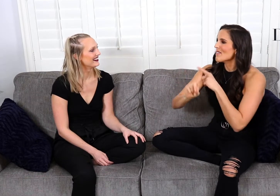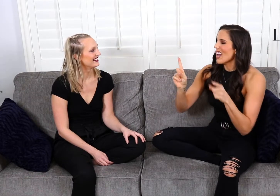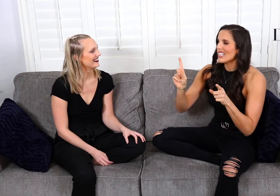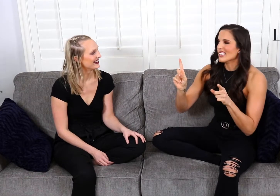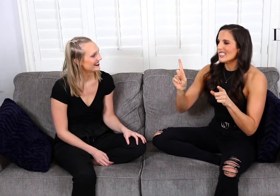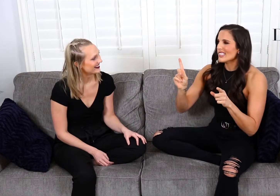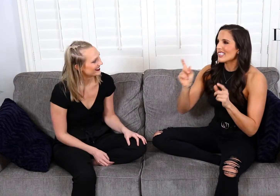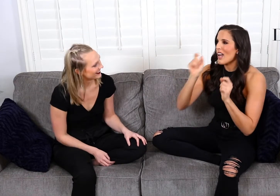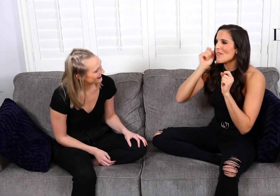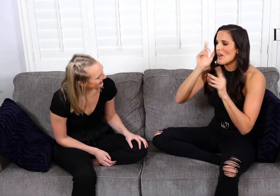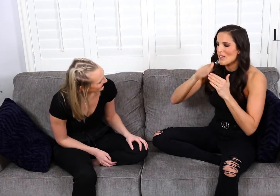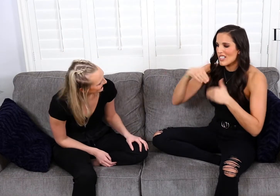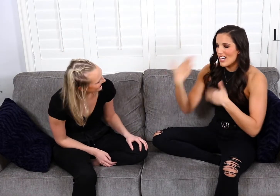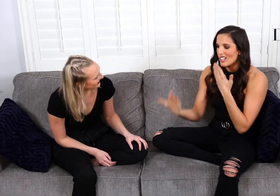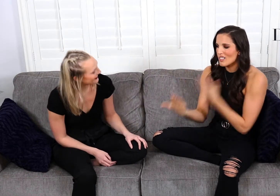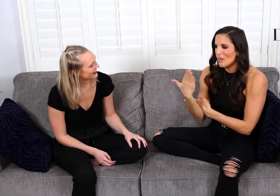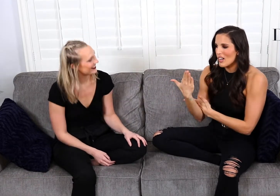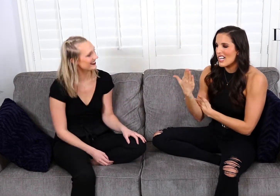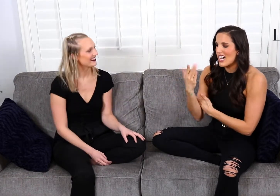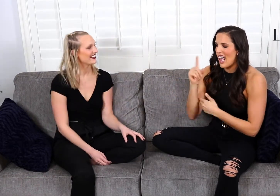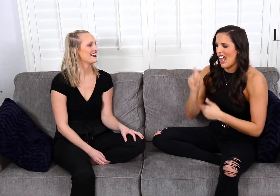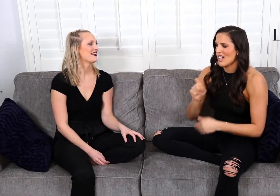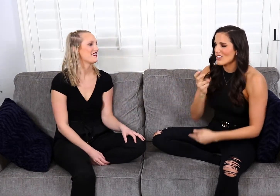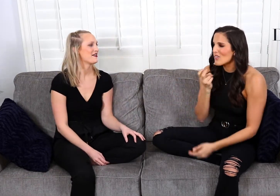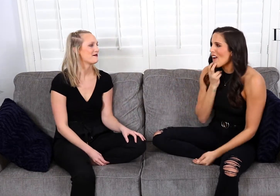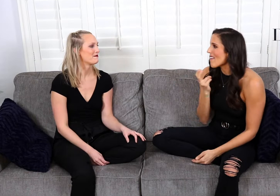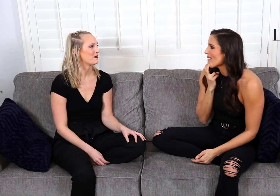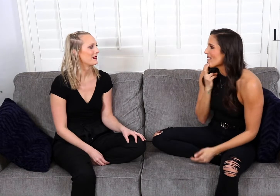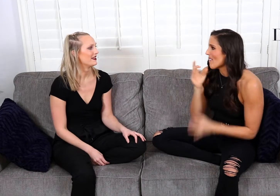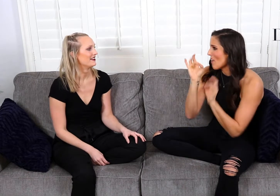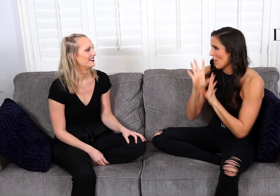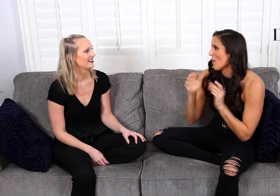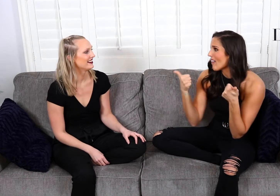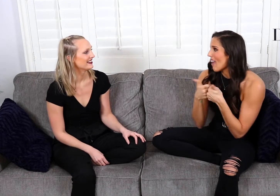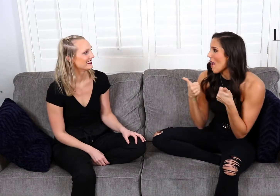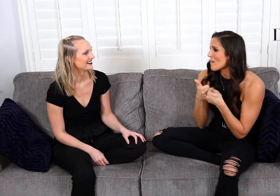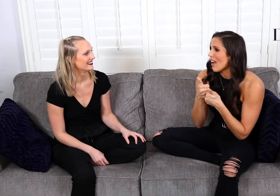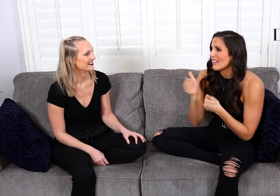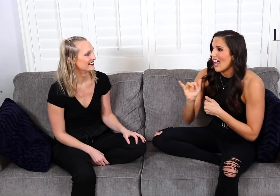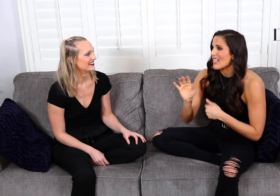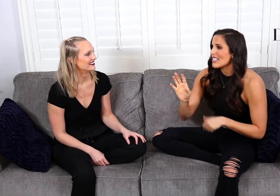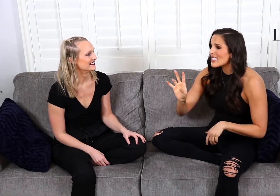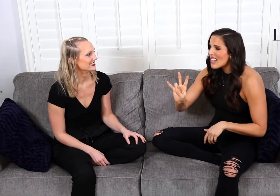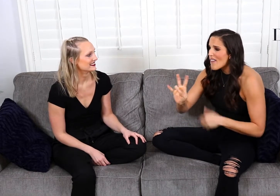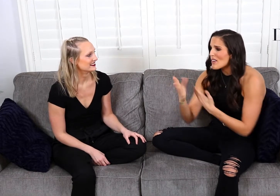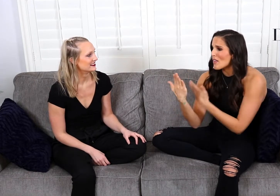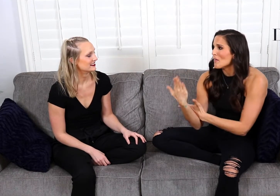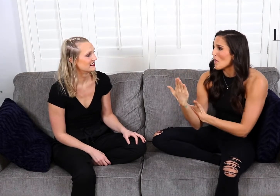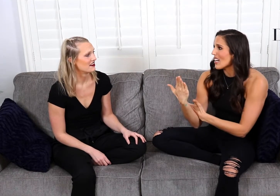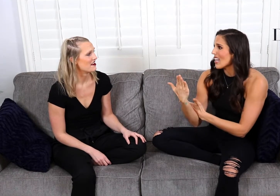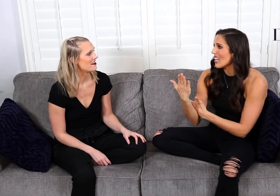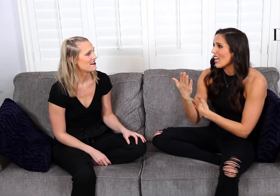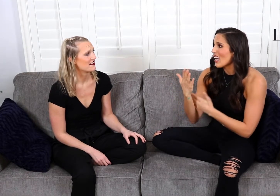But I woke up the next morning, and I had to referee a volleyball game at like 7:00 in the morning,